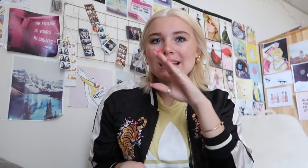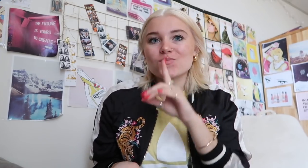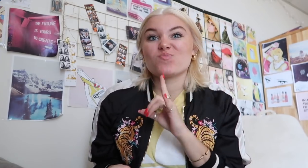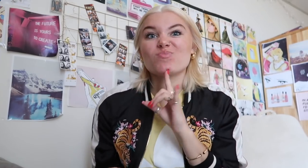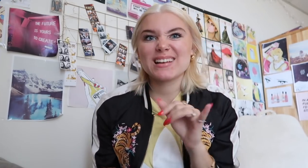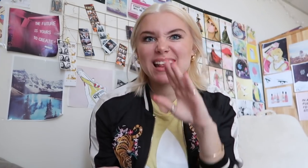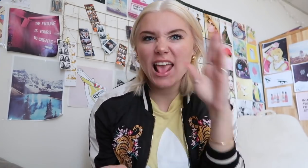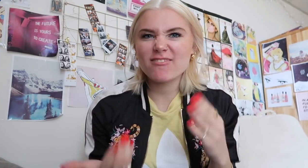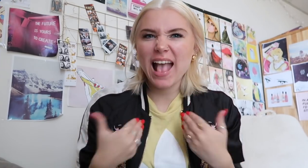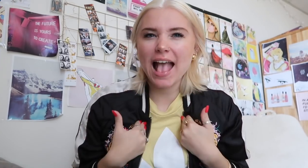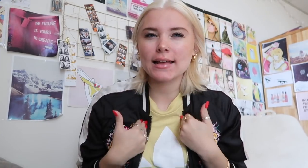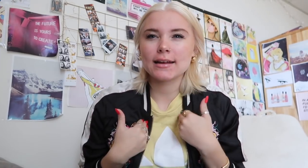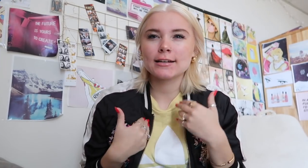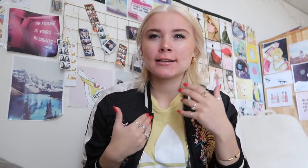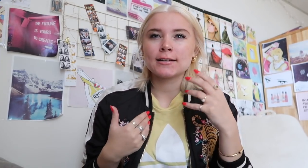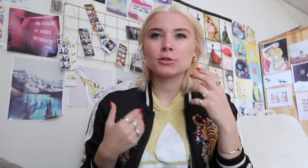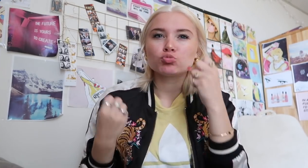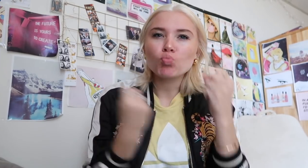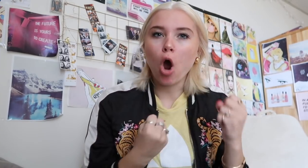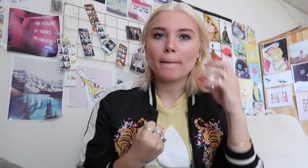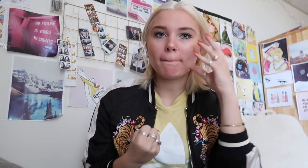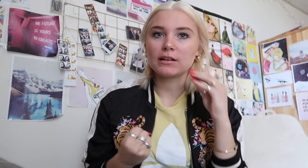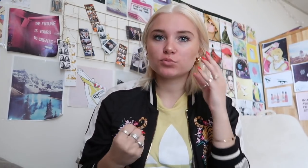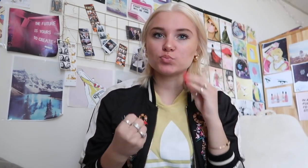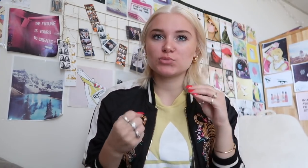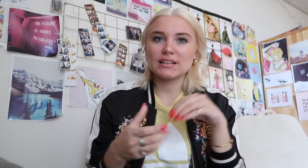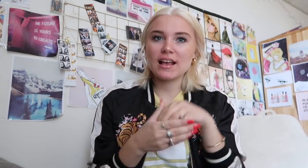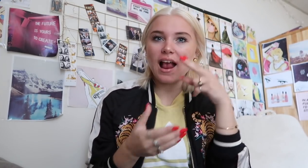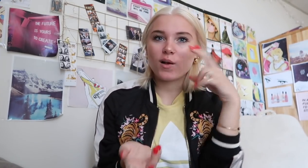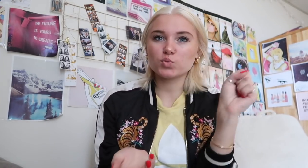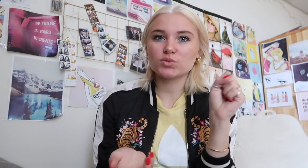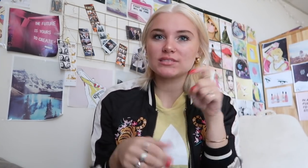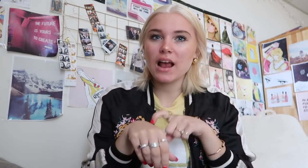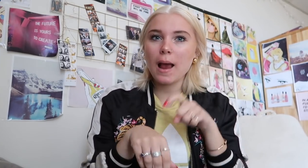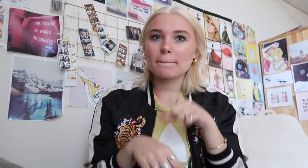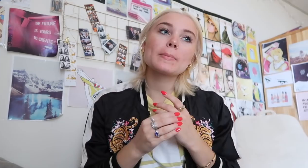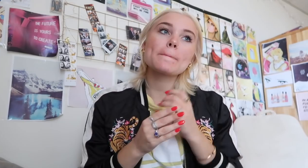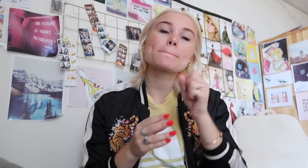so I never really had much experiences in high school